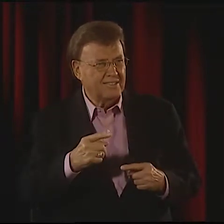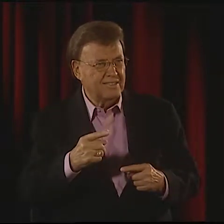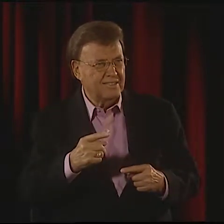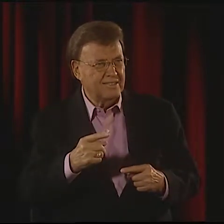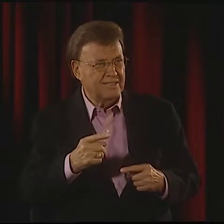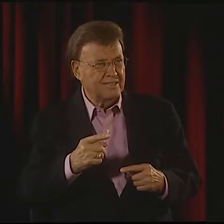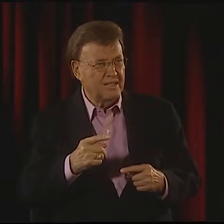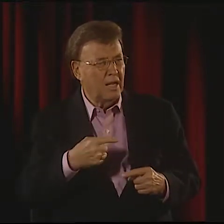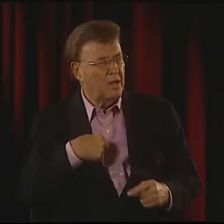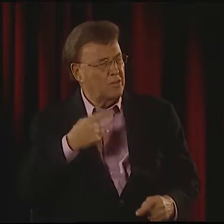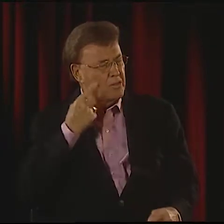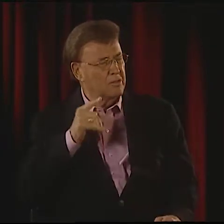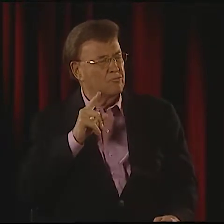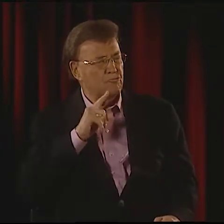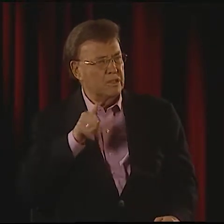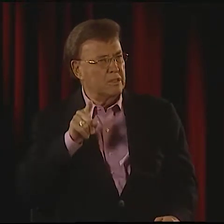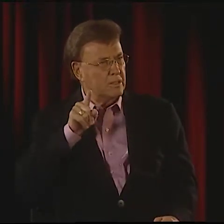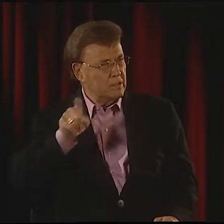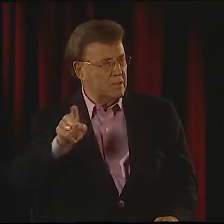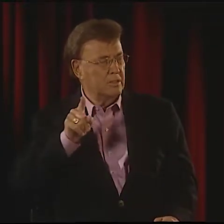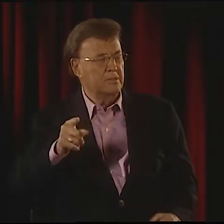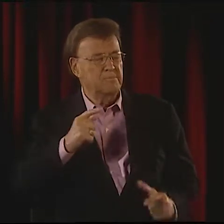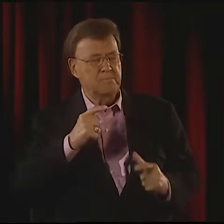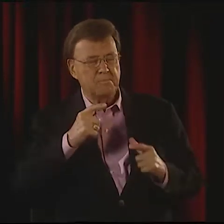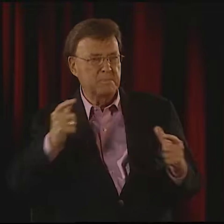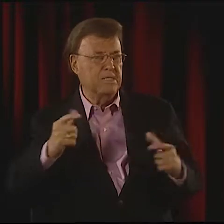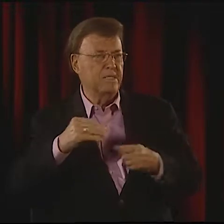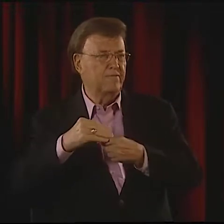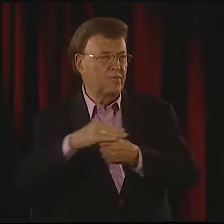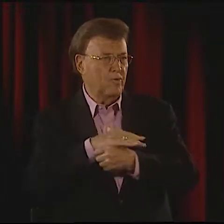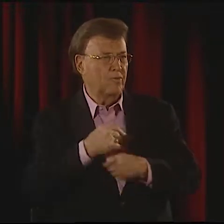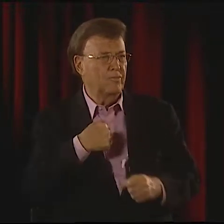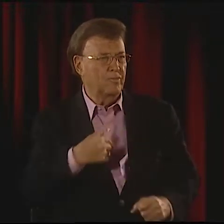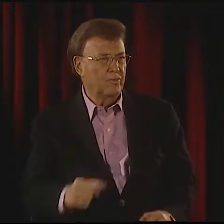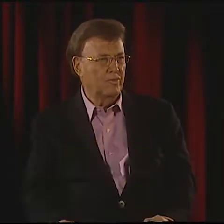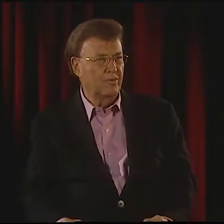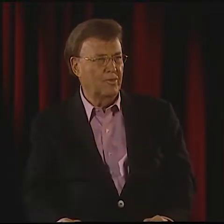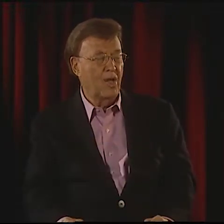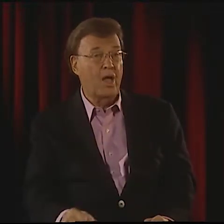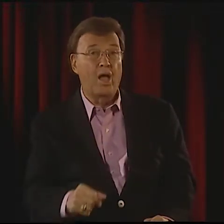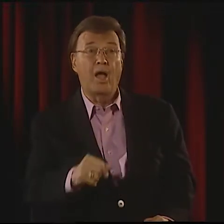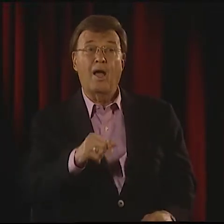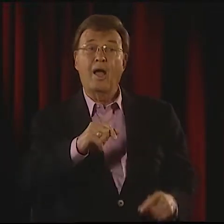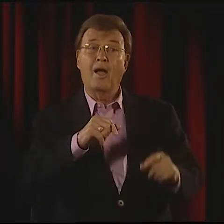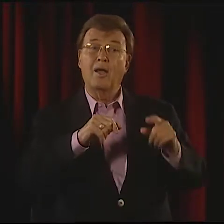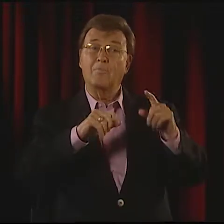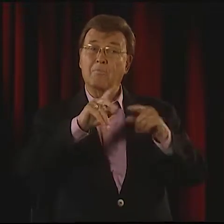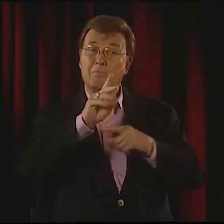AND WRITING AND SIGNING THAT HE PASSED ON TO ME. HE WAS A BIG INFLUENCE ON ME...